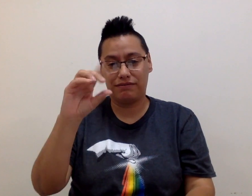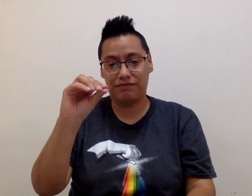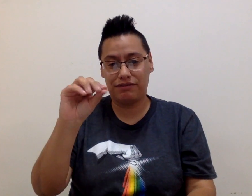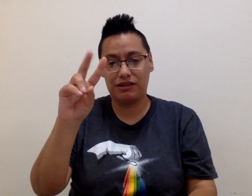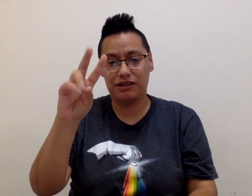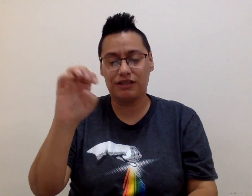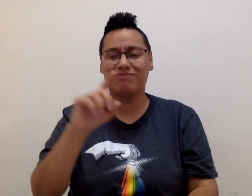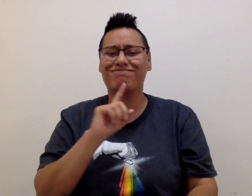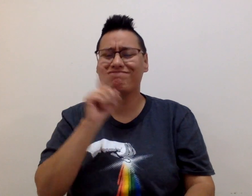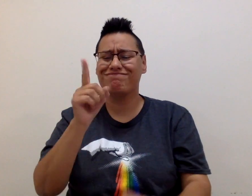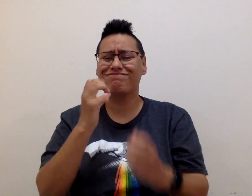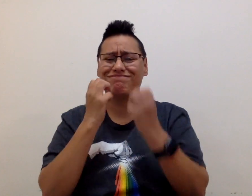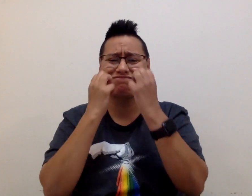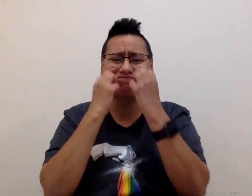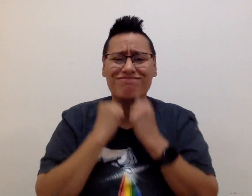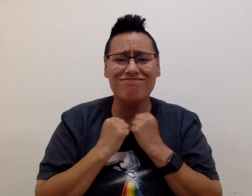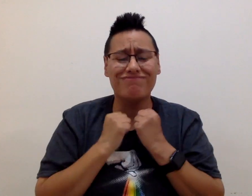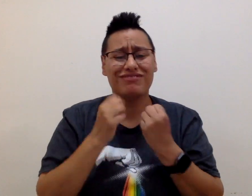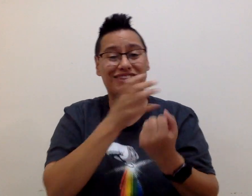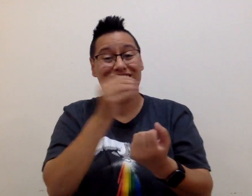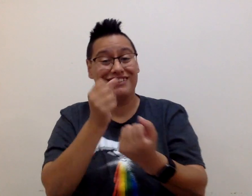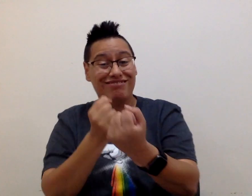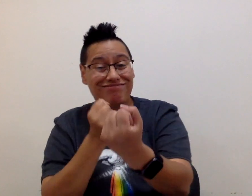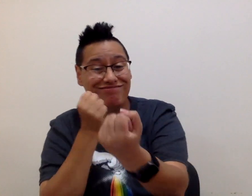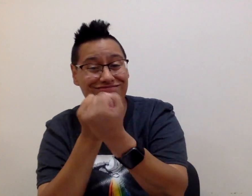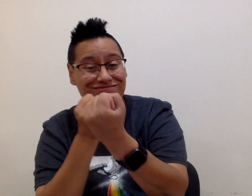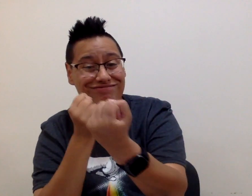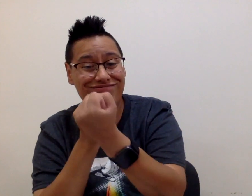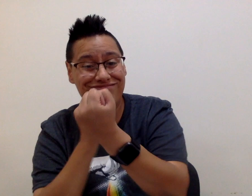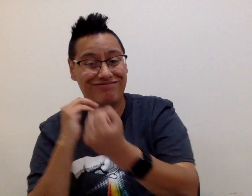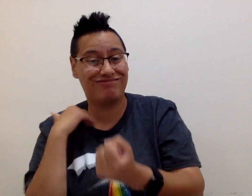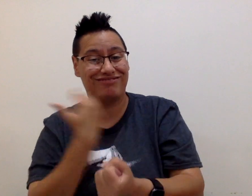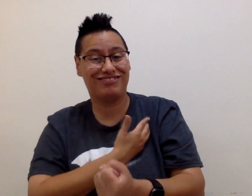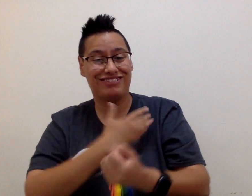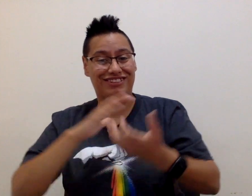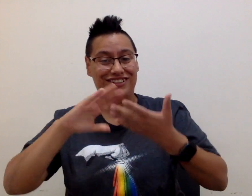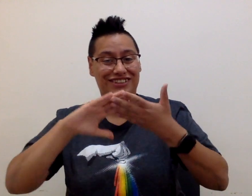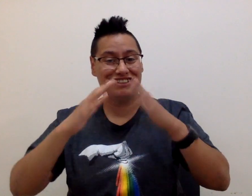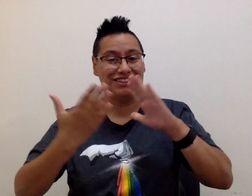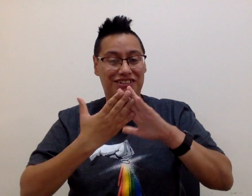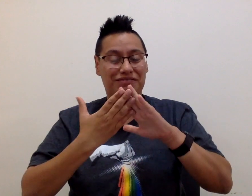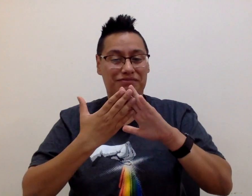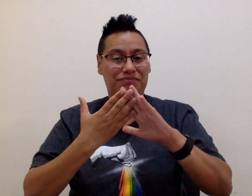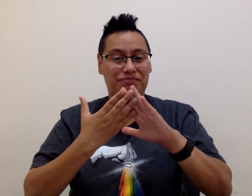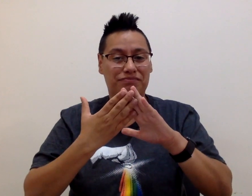DOVE truly values and supports the LGBTQIA+ community